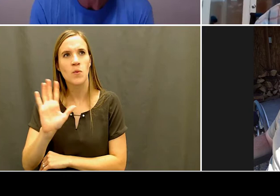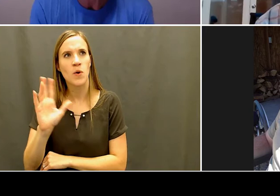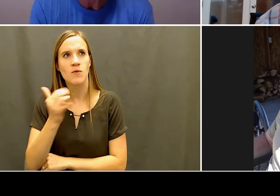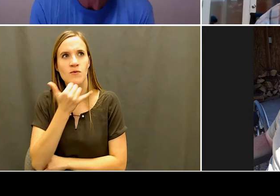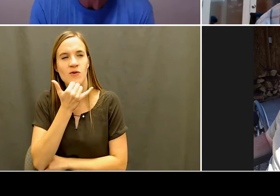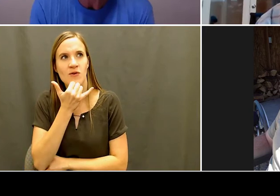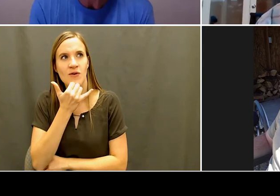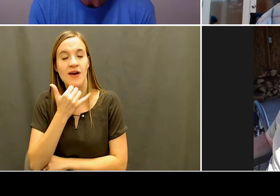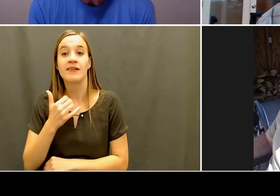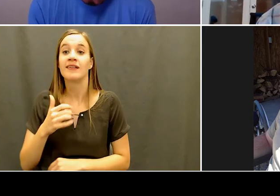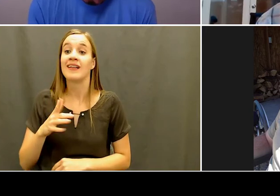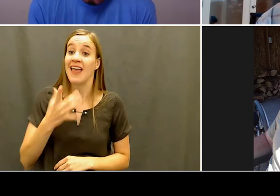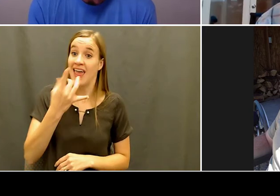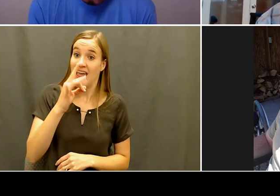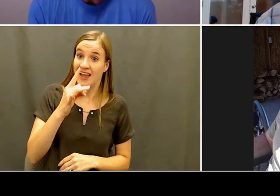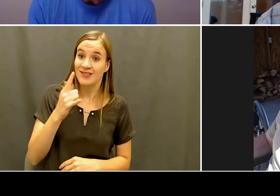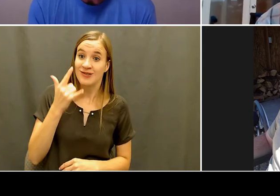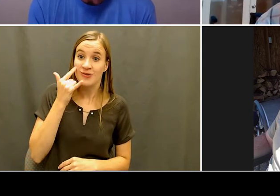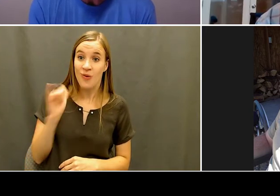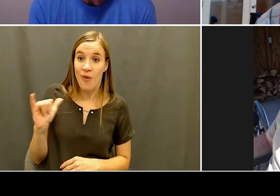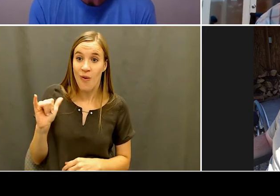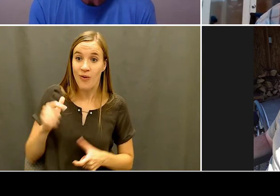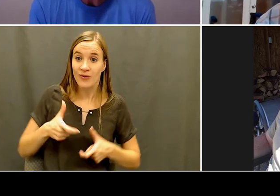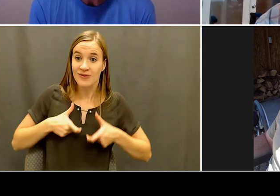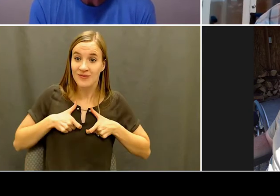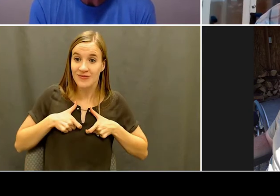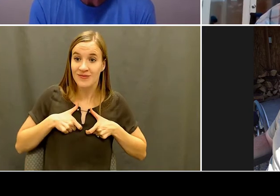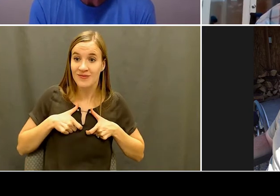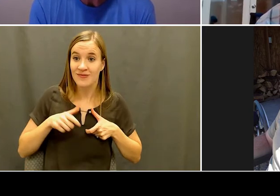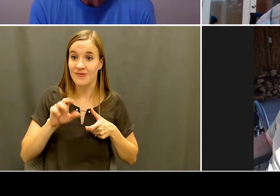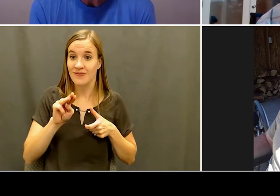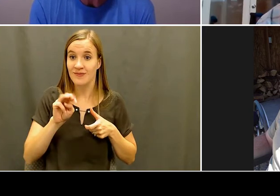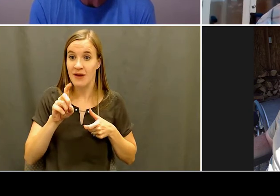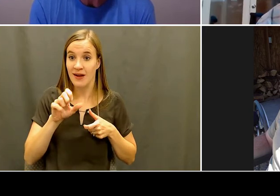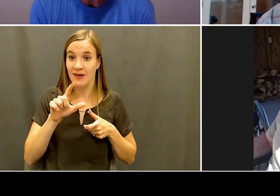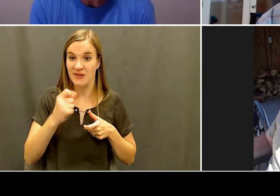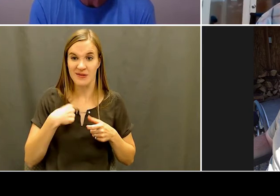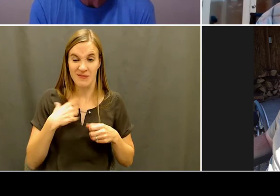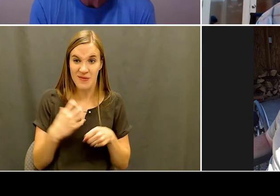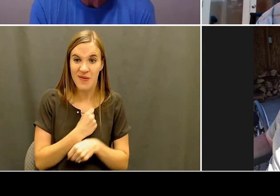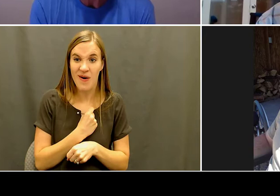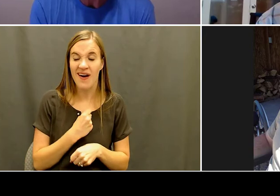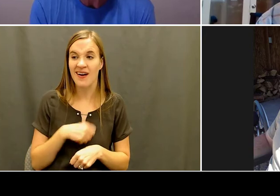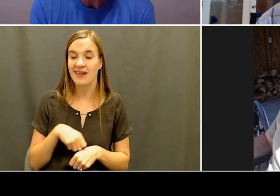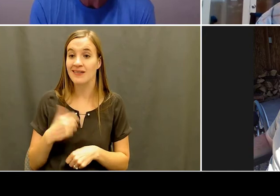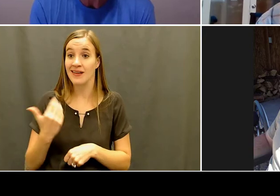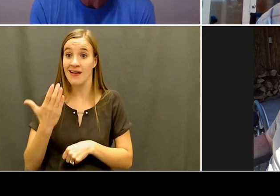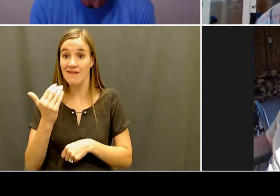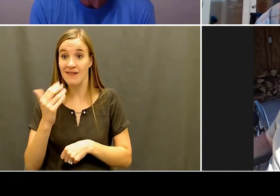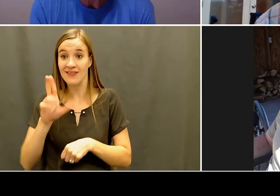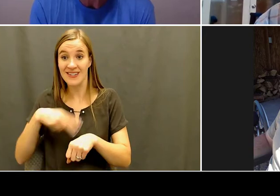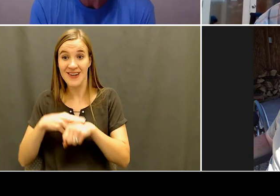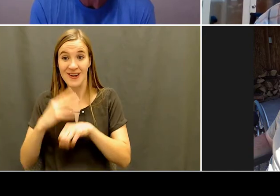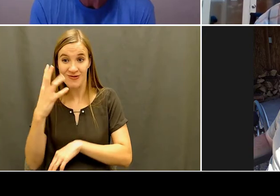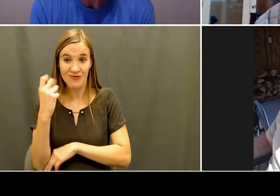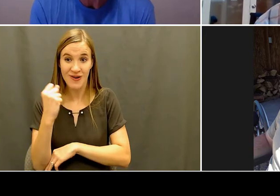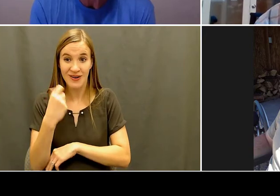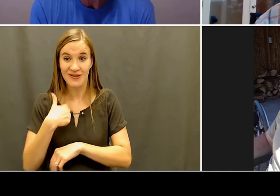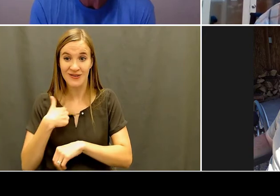had the opportunity to do to do a lot of really cool stuff that without sports camp, that probably wouldn't, that